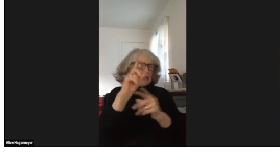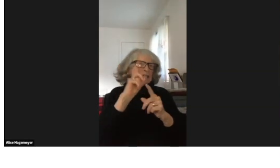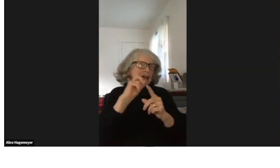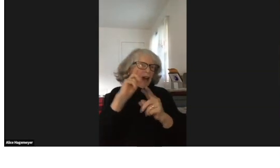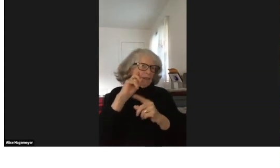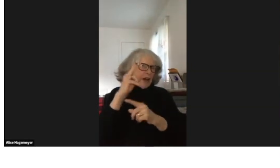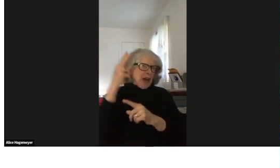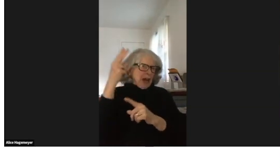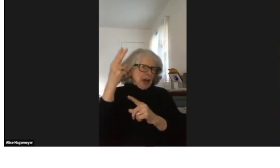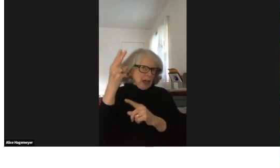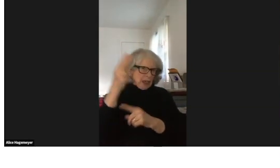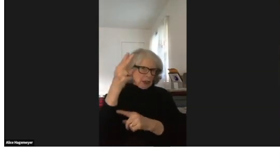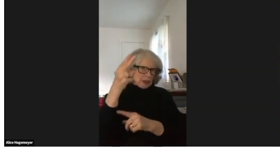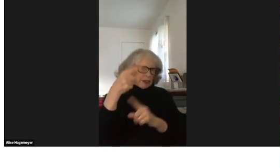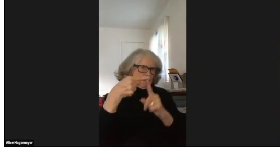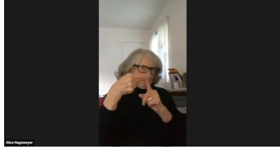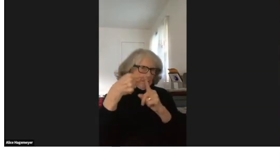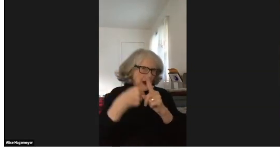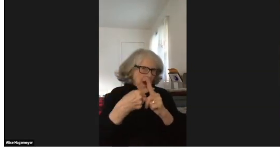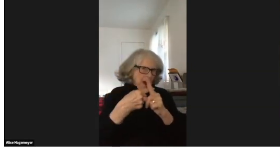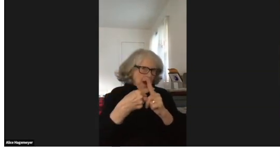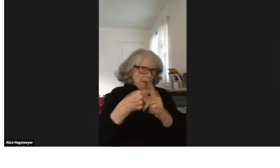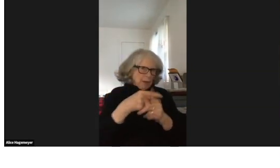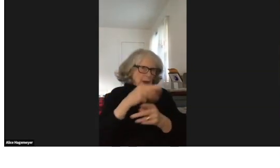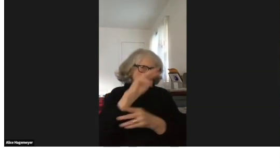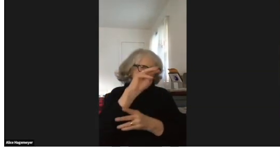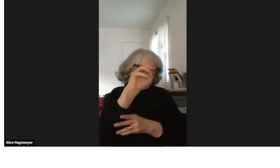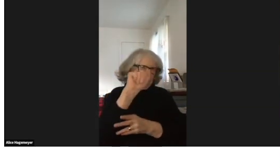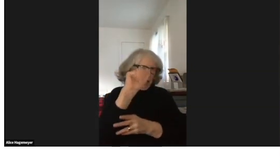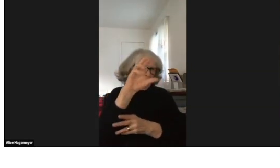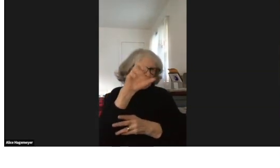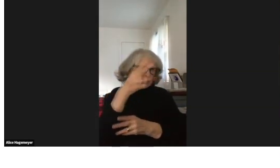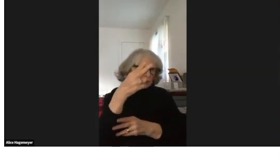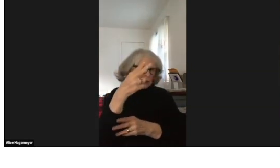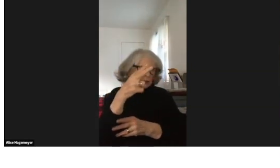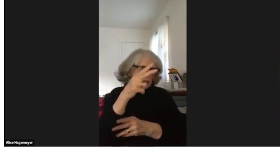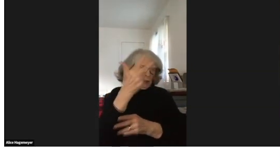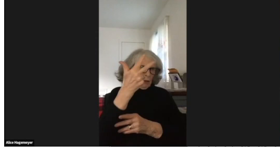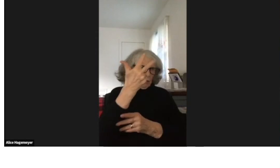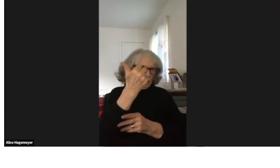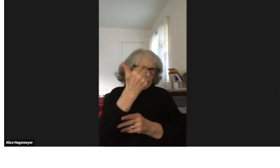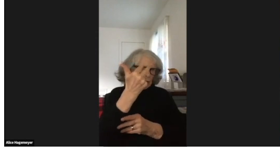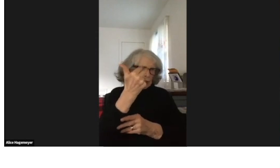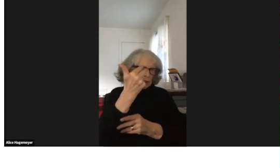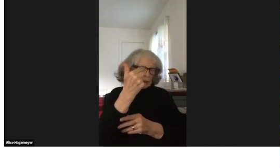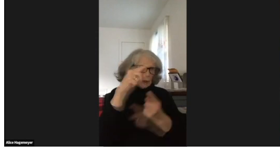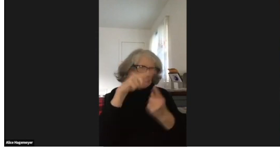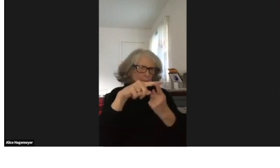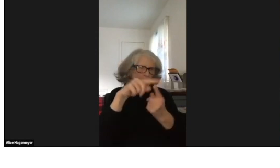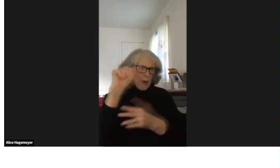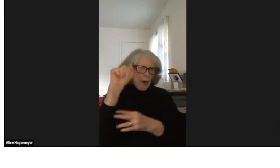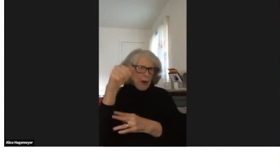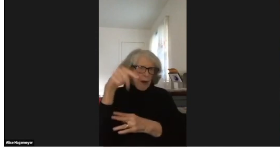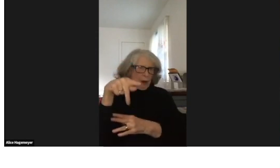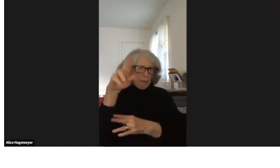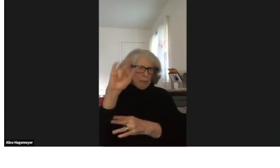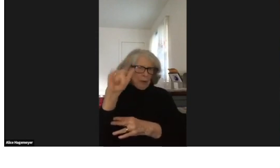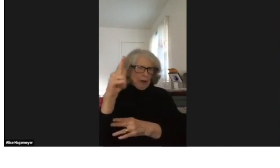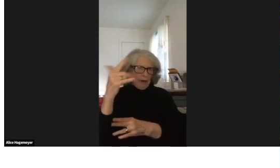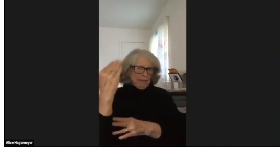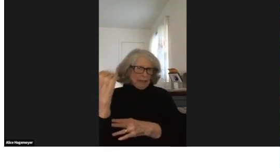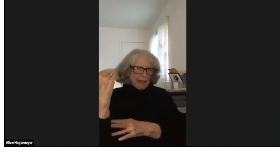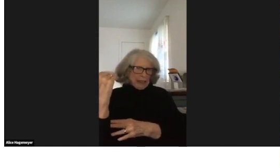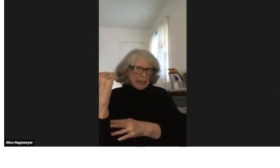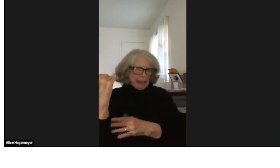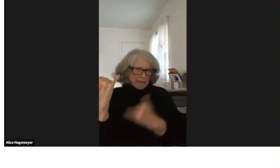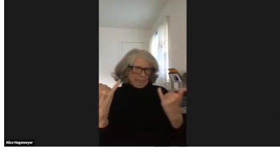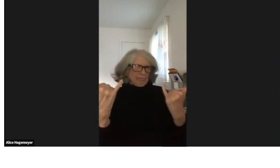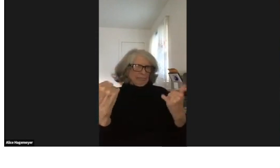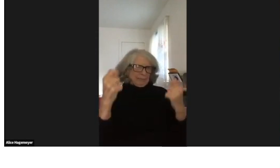of Deaf History Month, March 13th through April 15th.